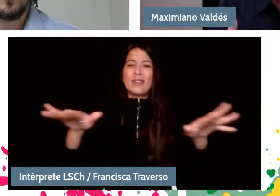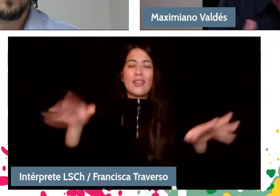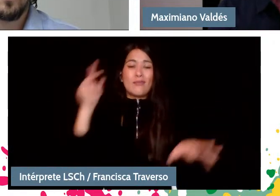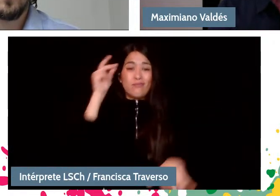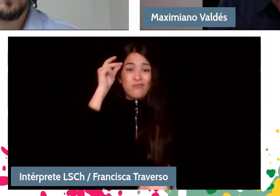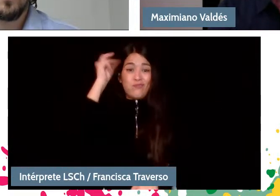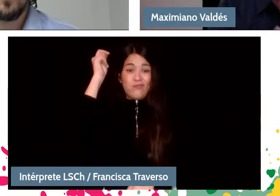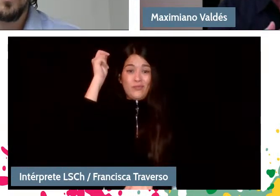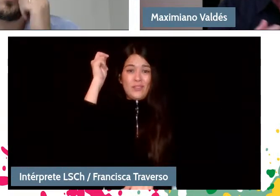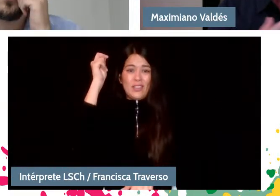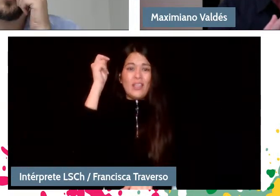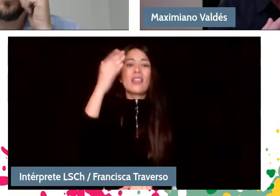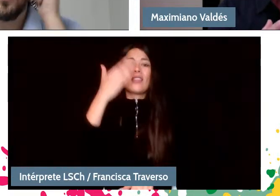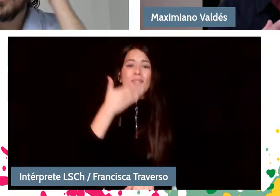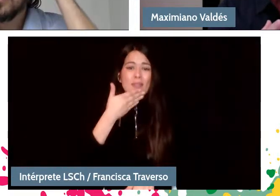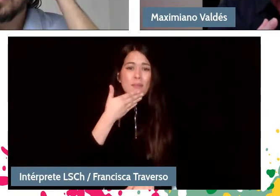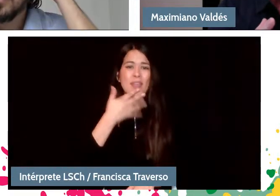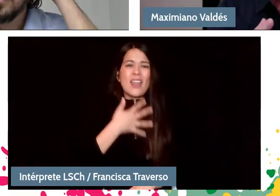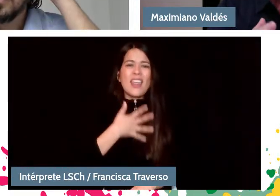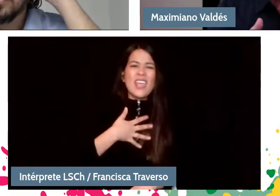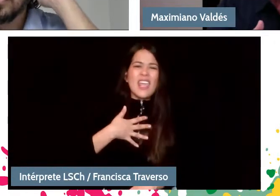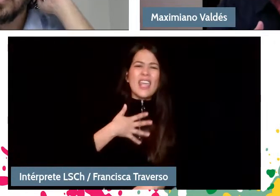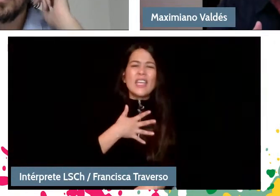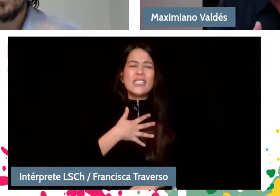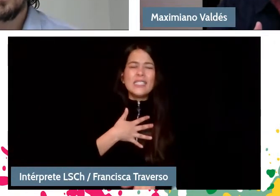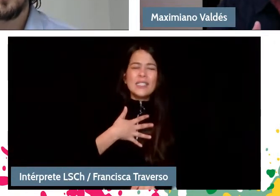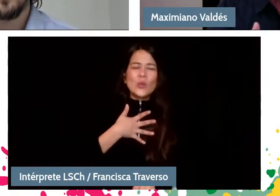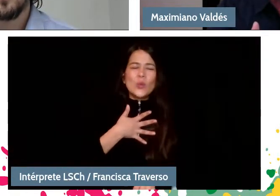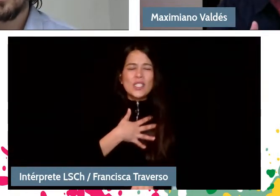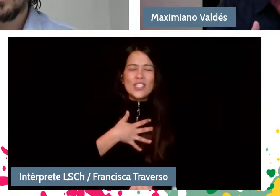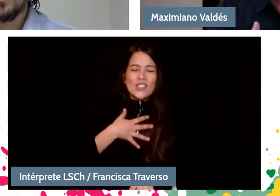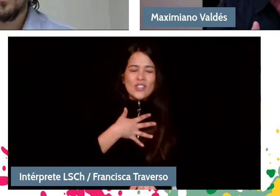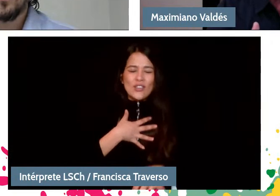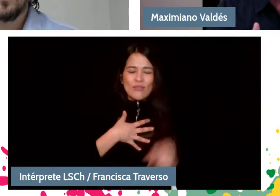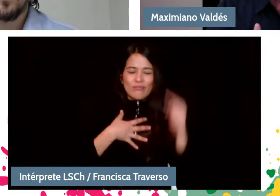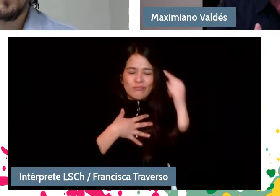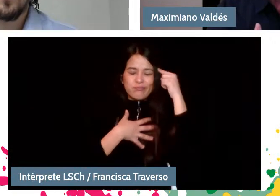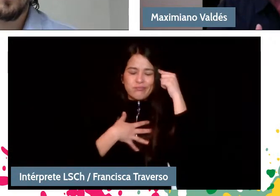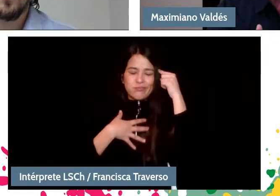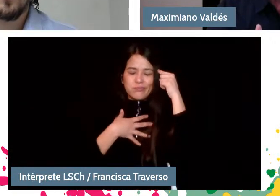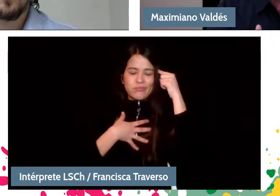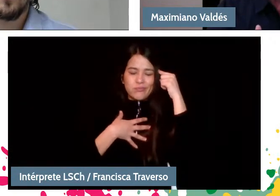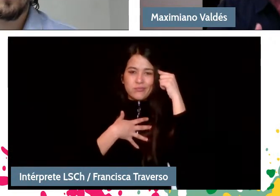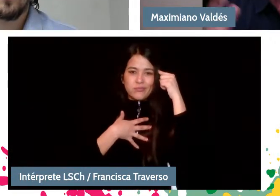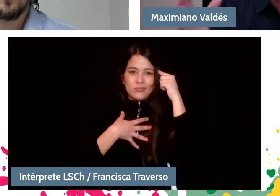There is a moment in which the intuition of the listener and the composer